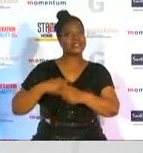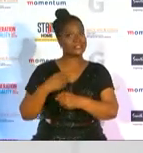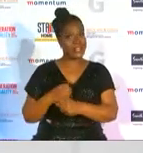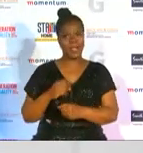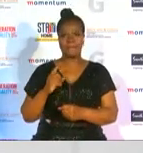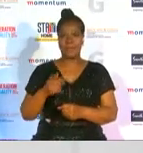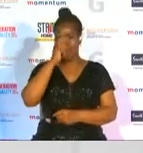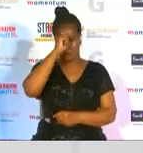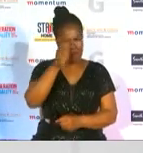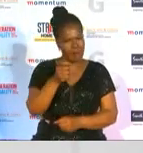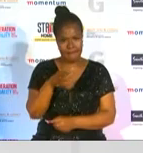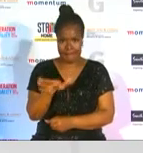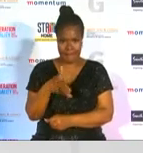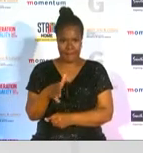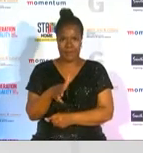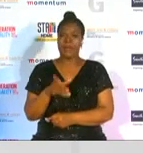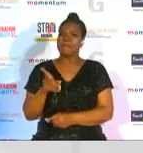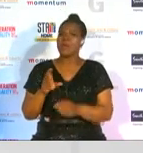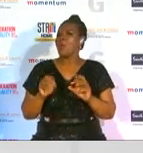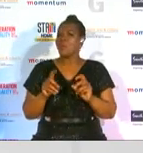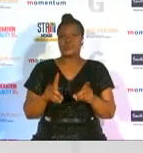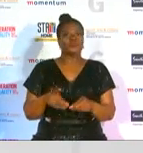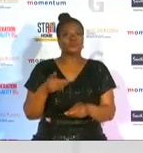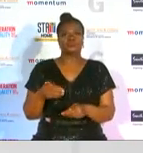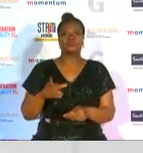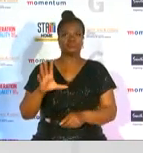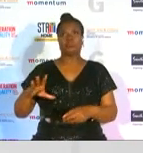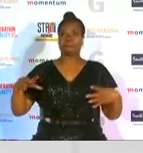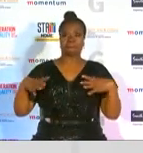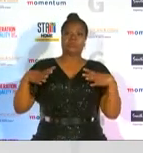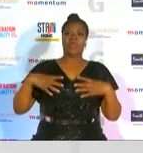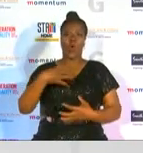and perhaps never have the opportunity to boldly own their success